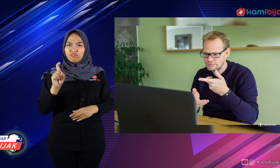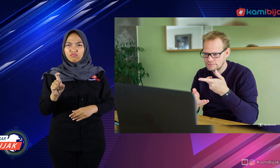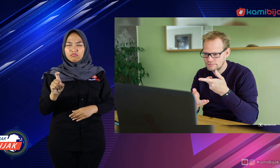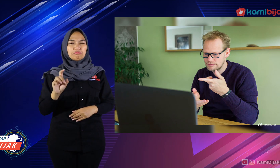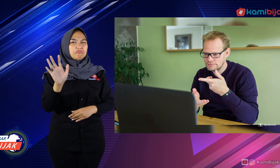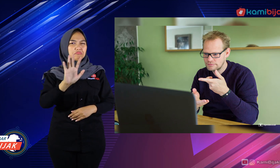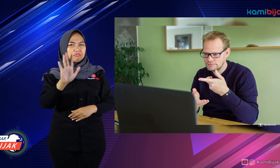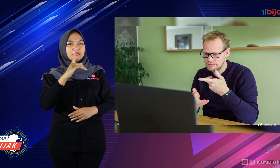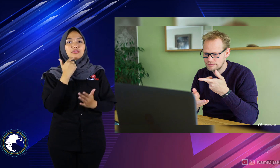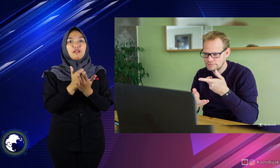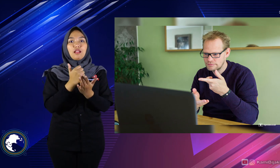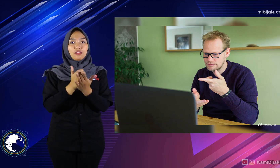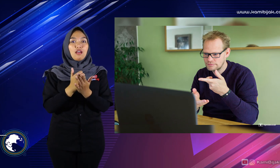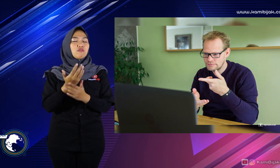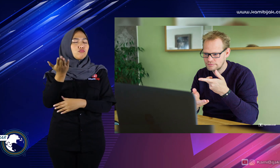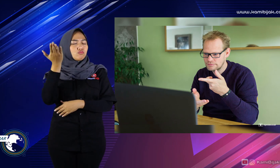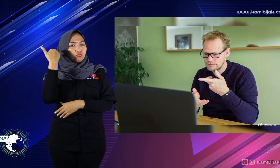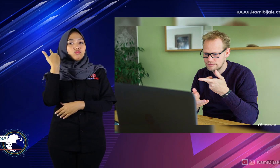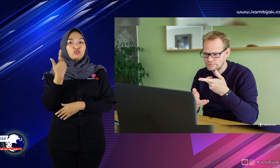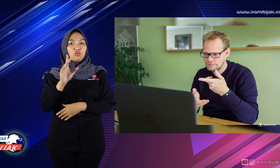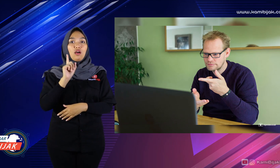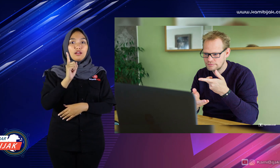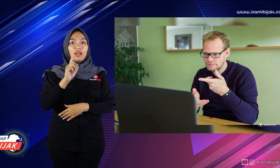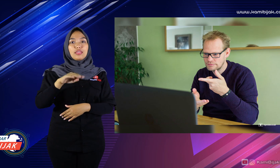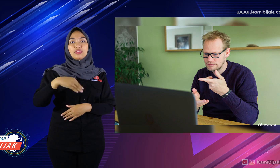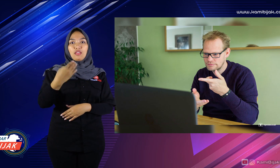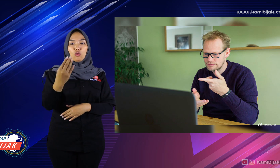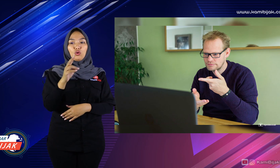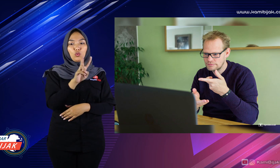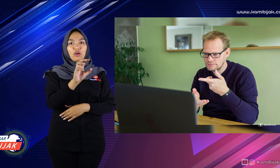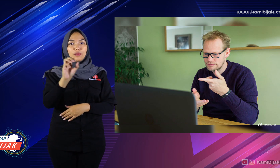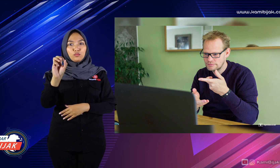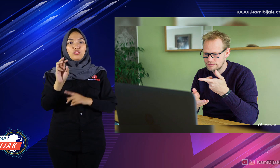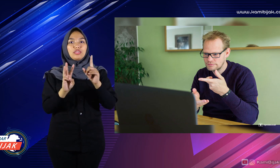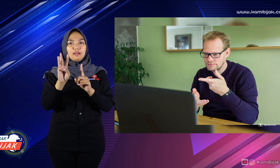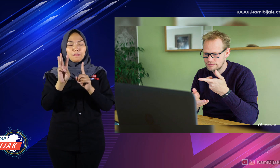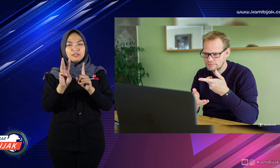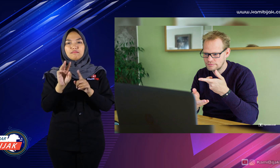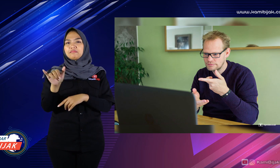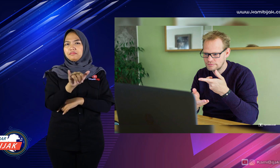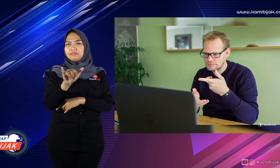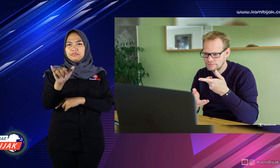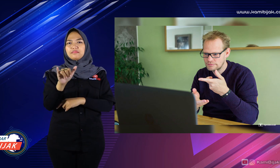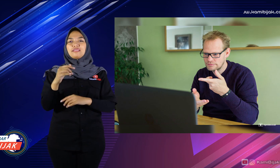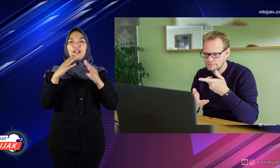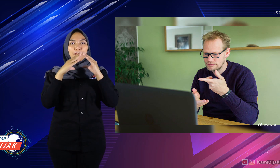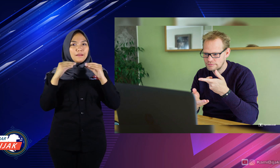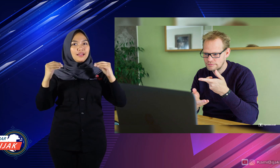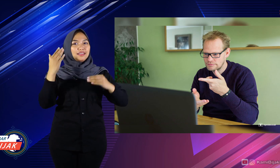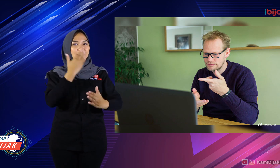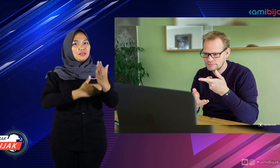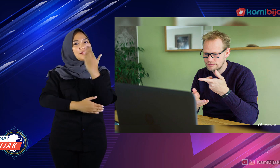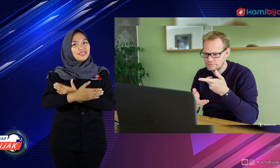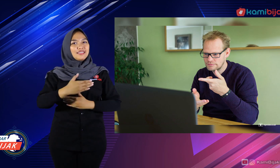No, it was already in 2013 and the bank is also disability friendly.